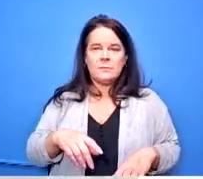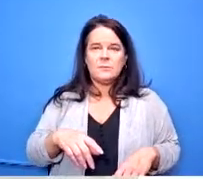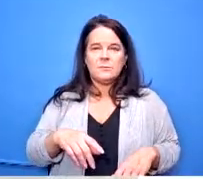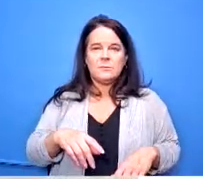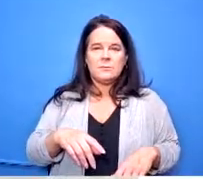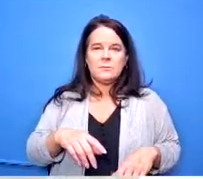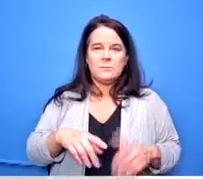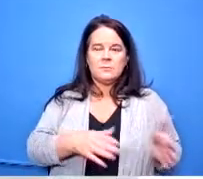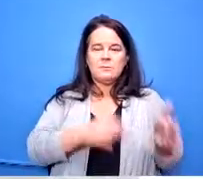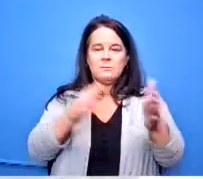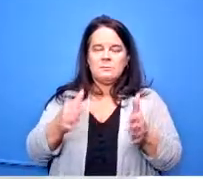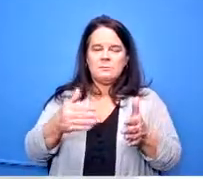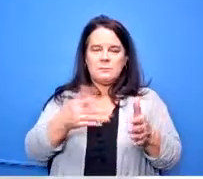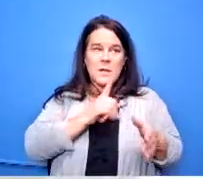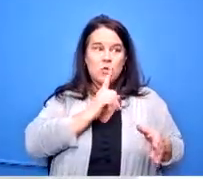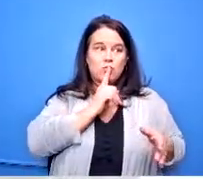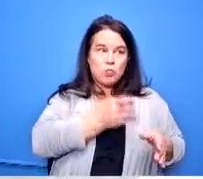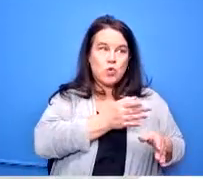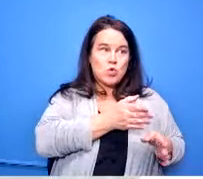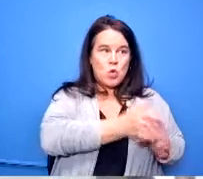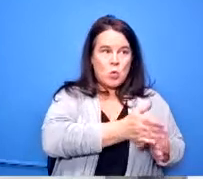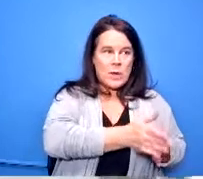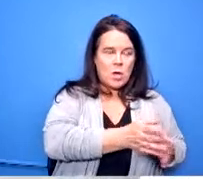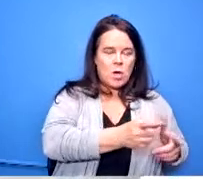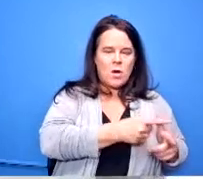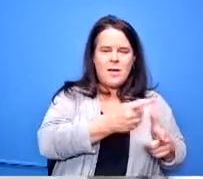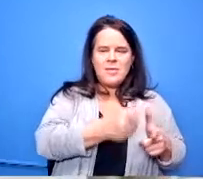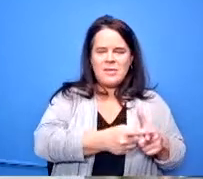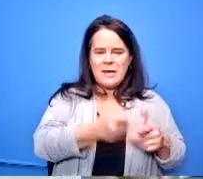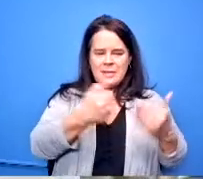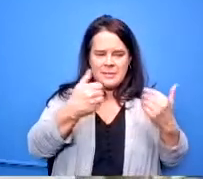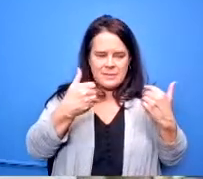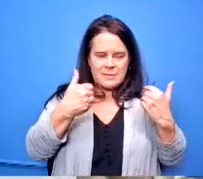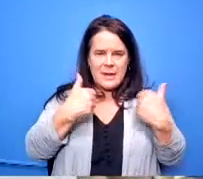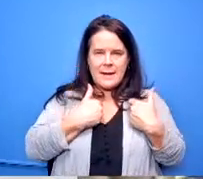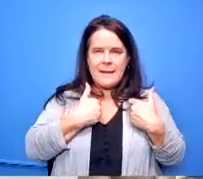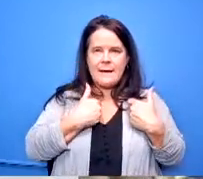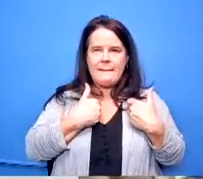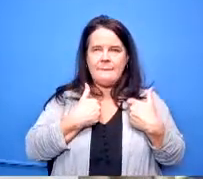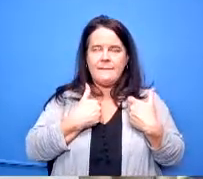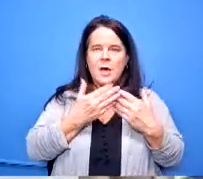school fairs where they get to visit the schools and two years ago before covet hit we actually